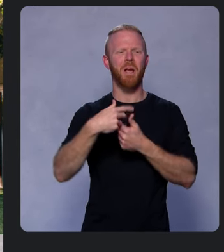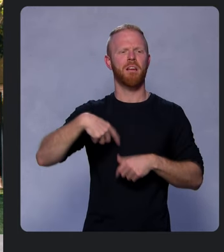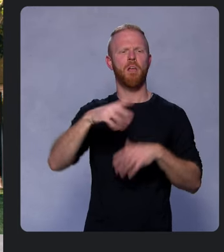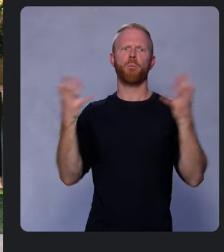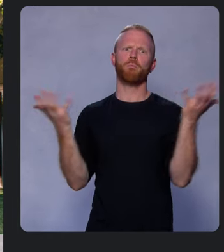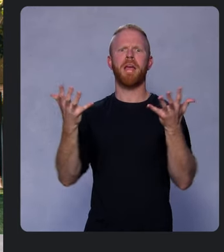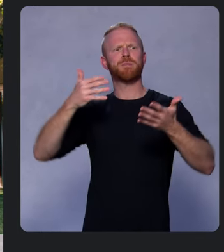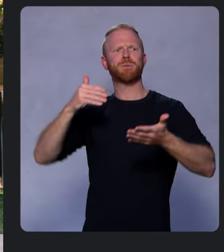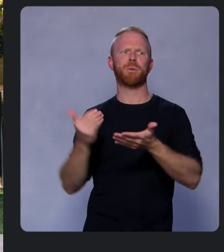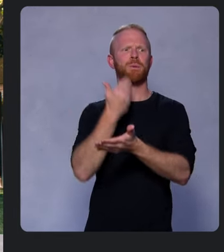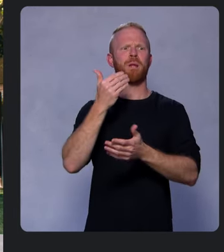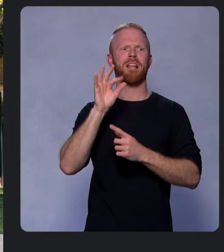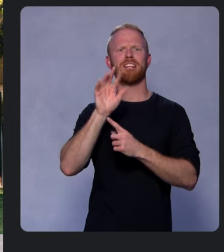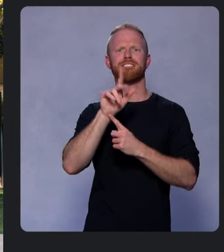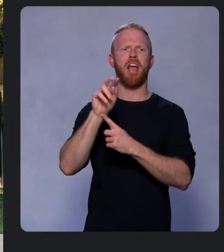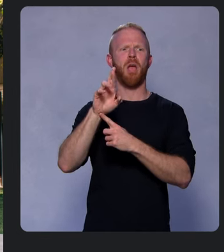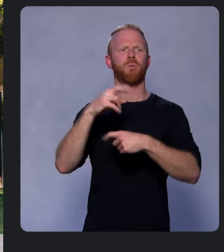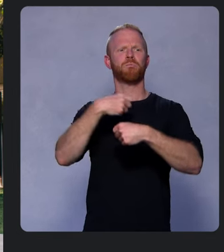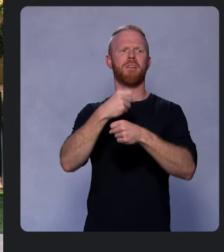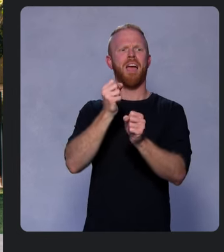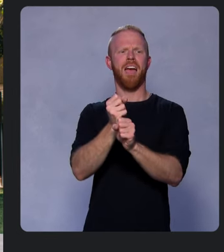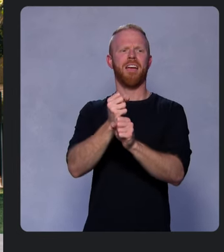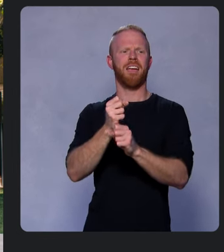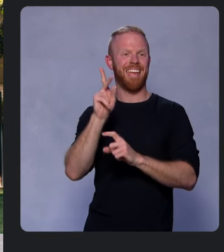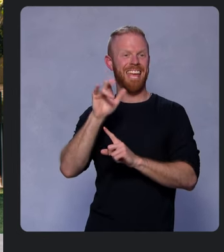Flutter Product keynote, sessions and codelabs for more.